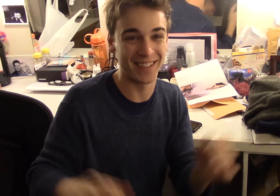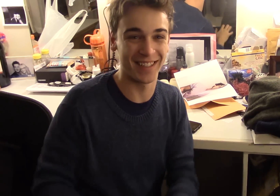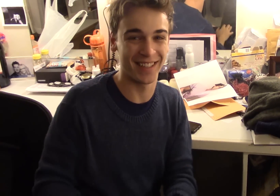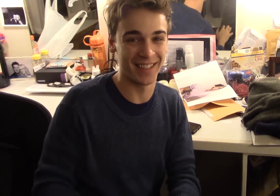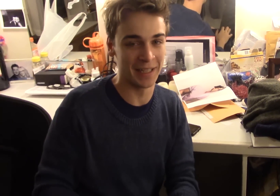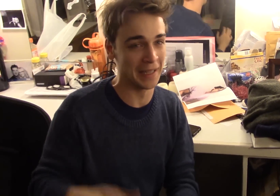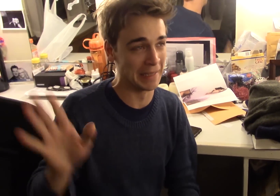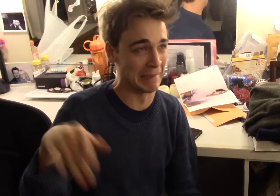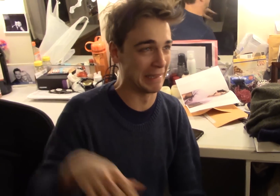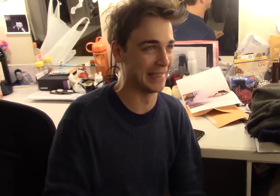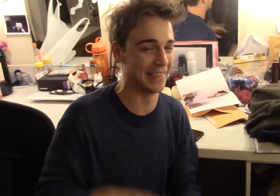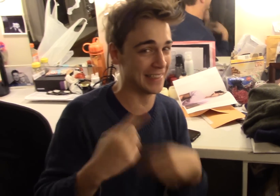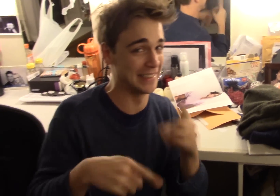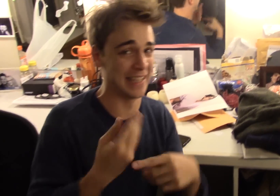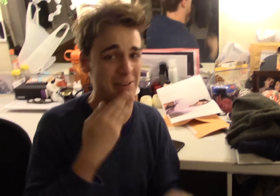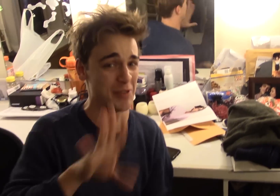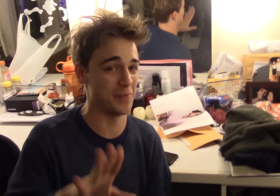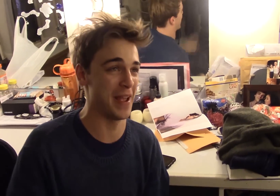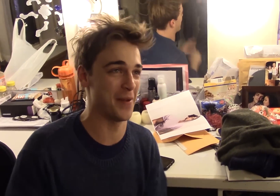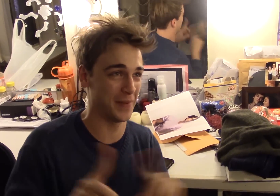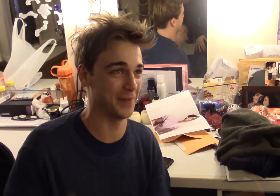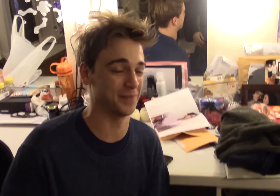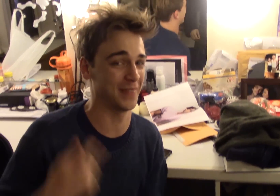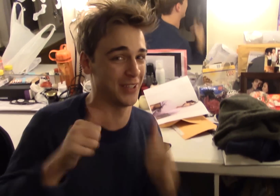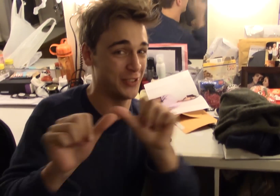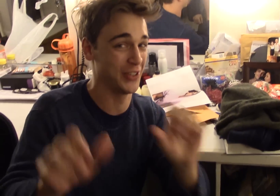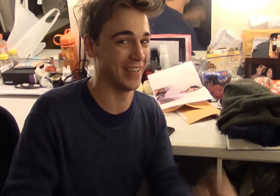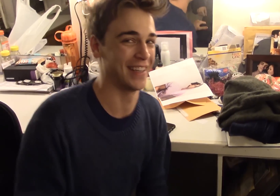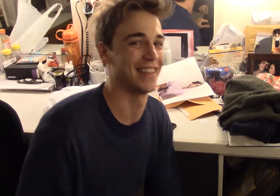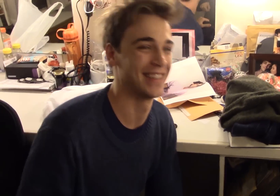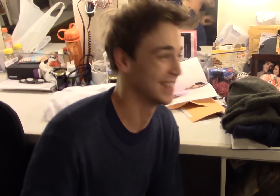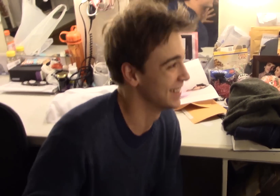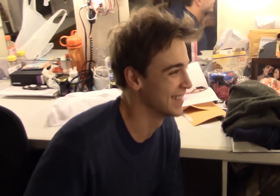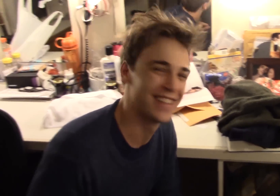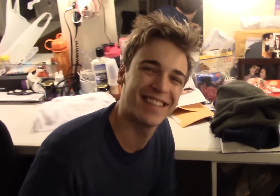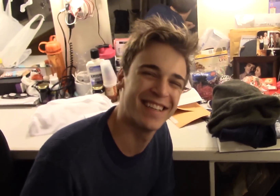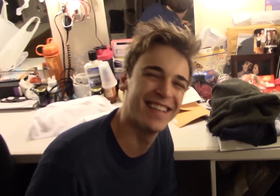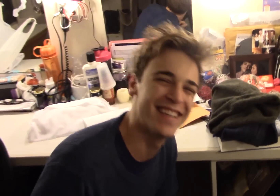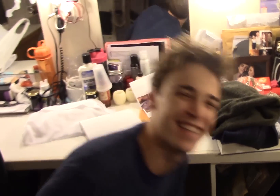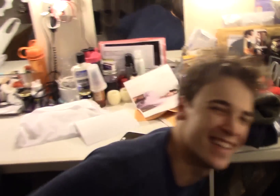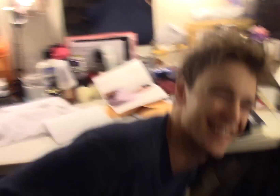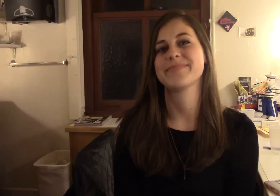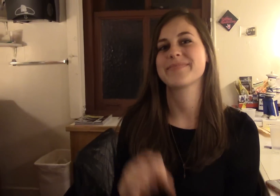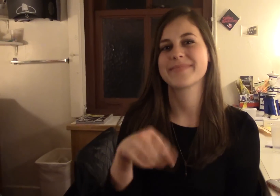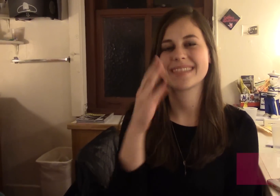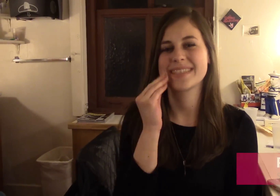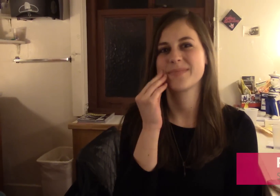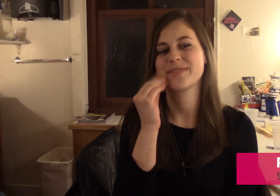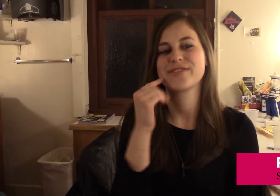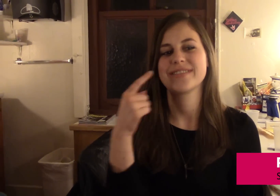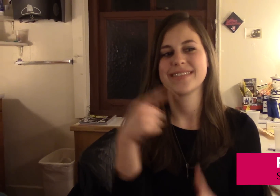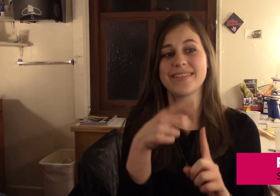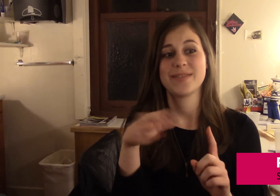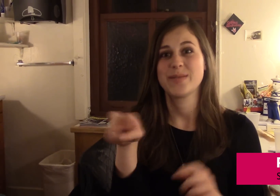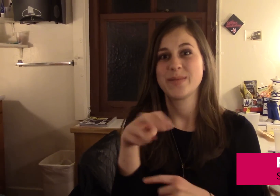encourage each other. My sign was really bad, but... This experience of